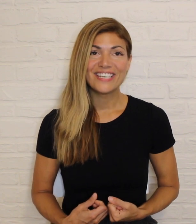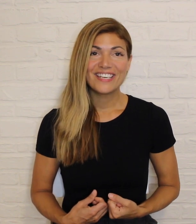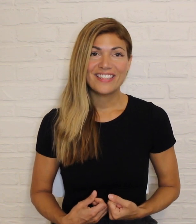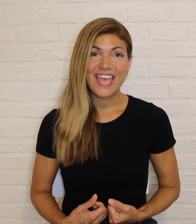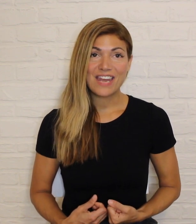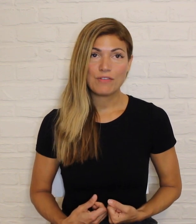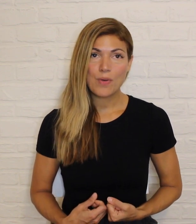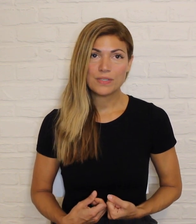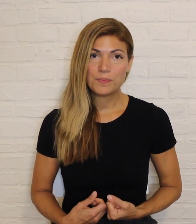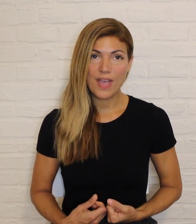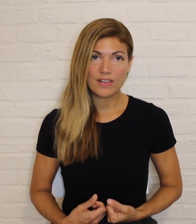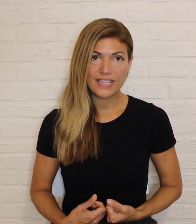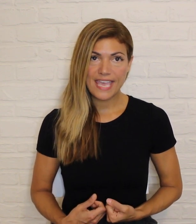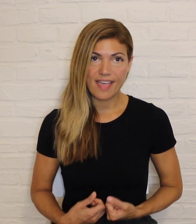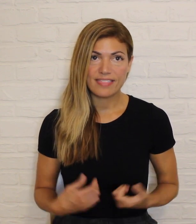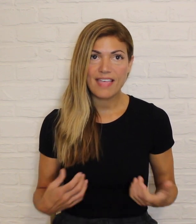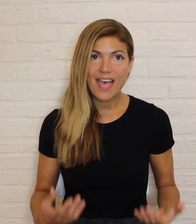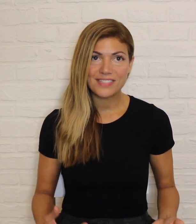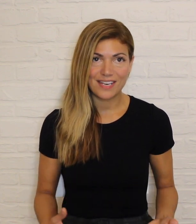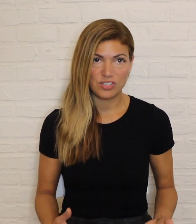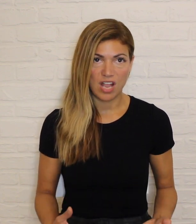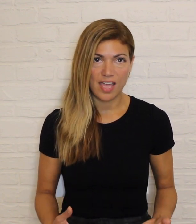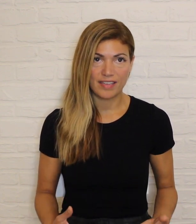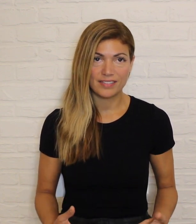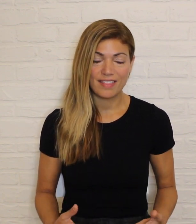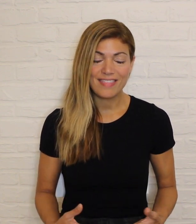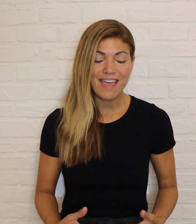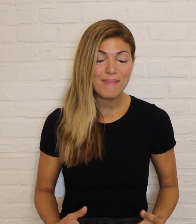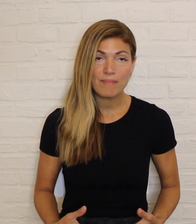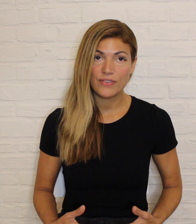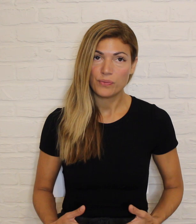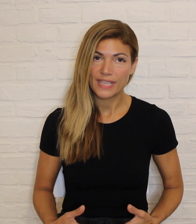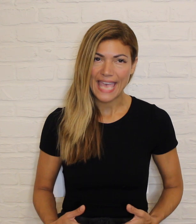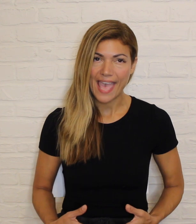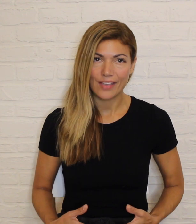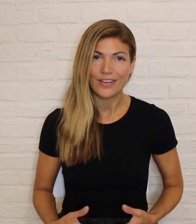Then, Ramon's brother Leon laughed at his drawings, and that made him feel really angry.